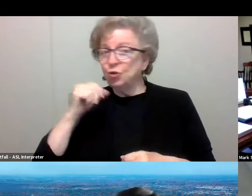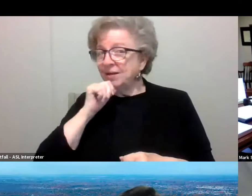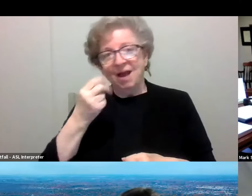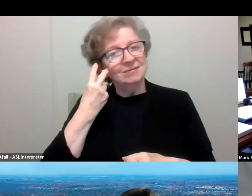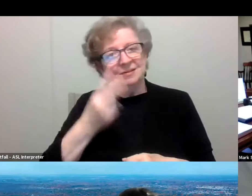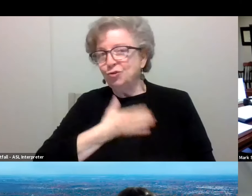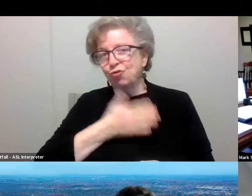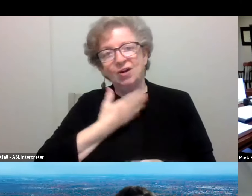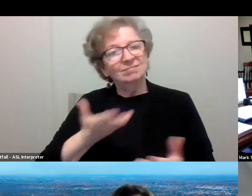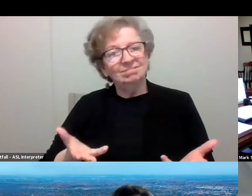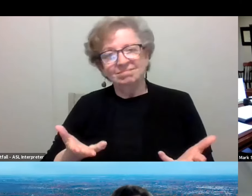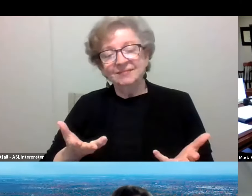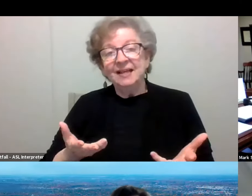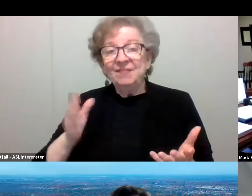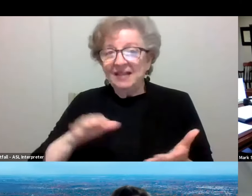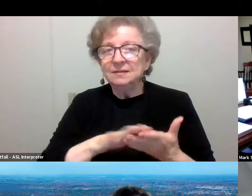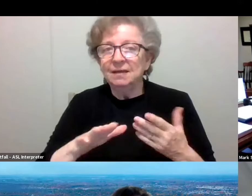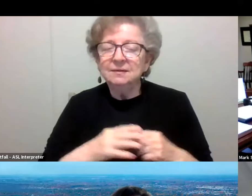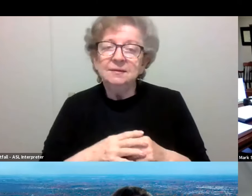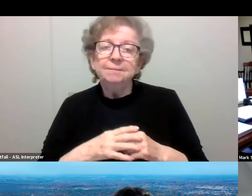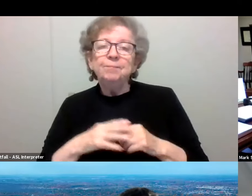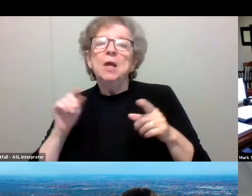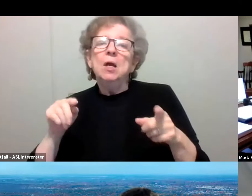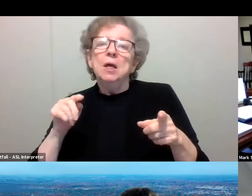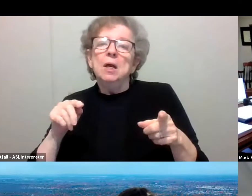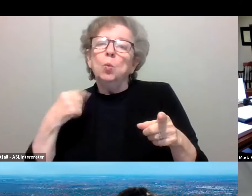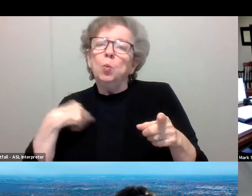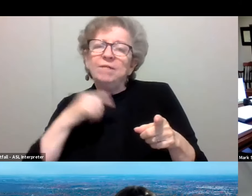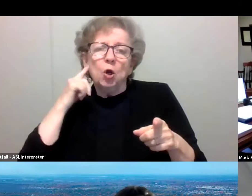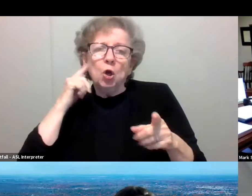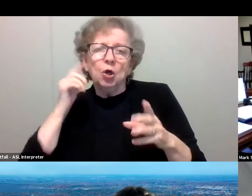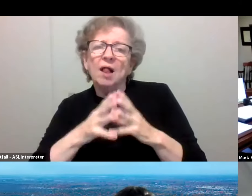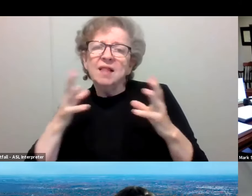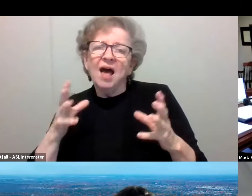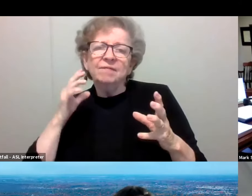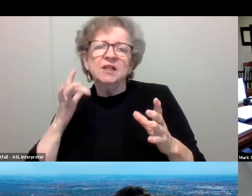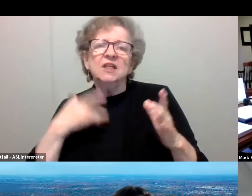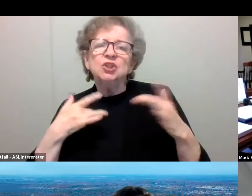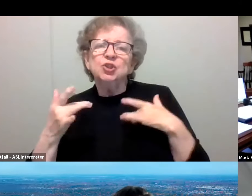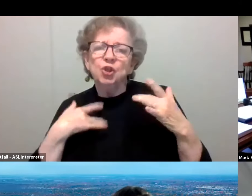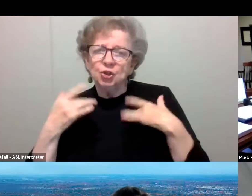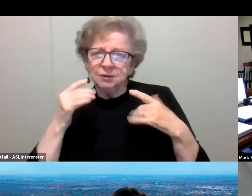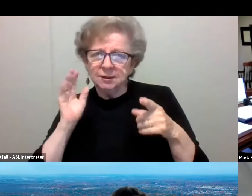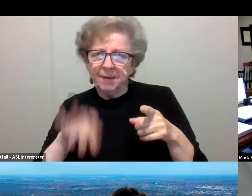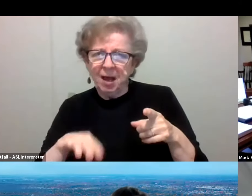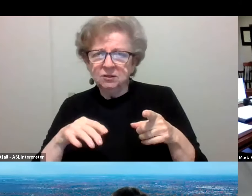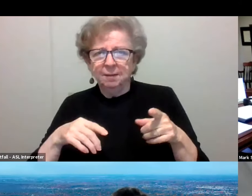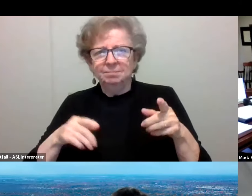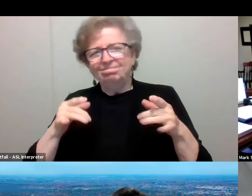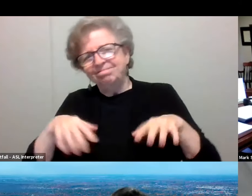Dr. Ernst, we've heard a lot of concerns about the classroom notification process creating some anxiety, some confusion,